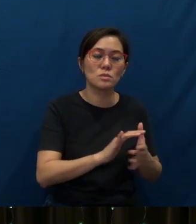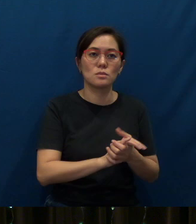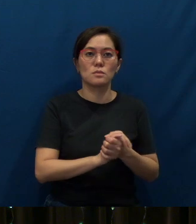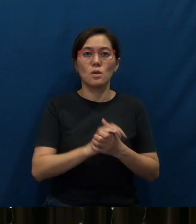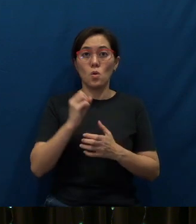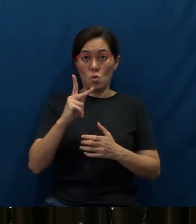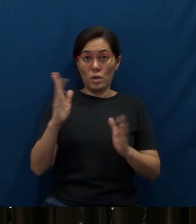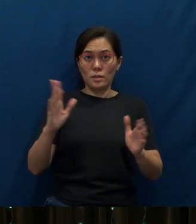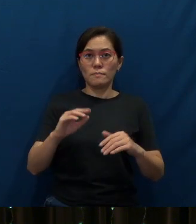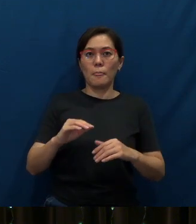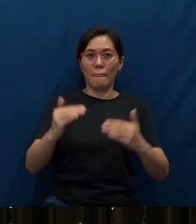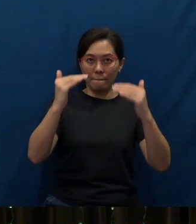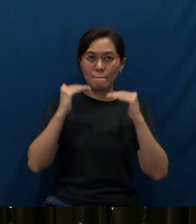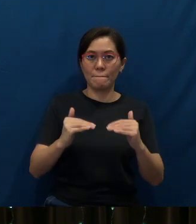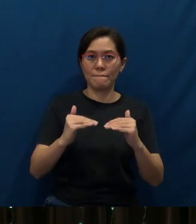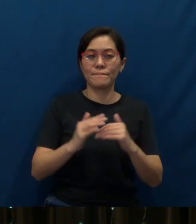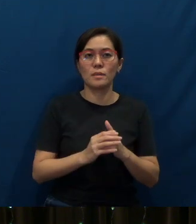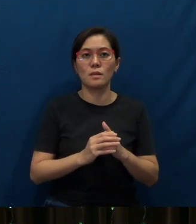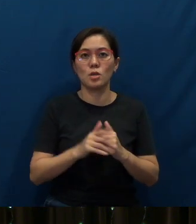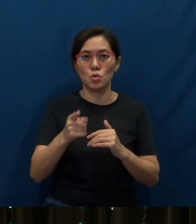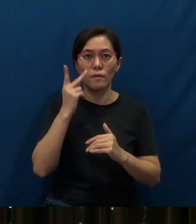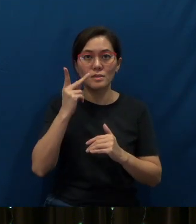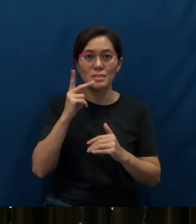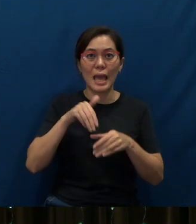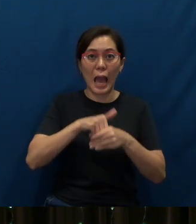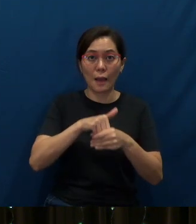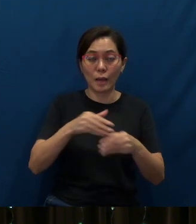Alright, (secondly), you have seen angbaos given to you.